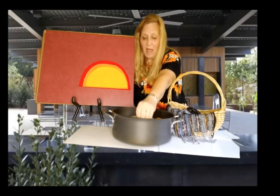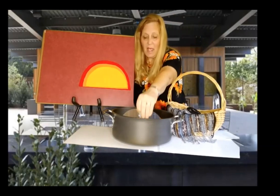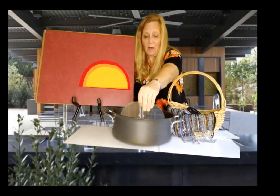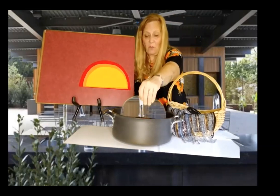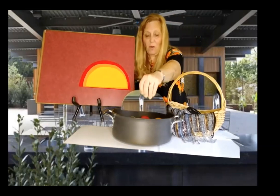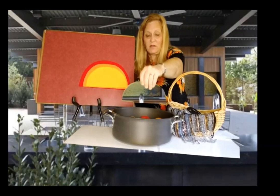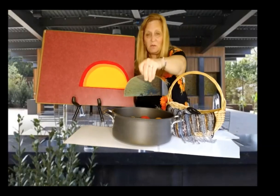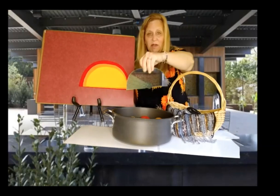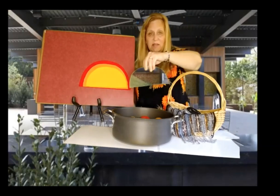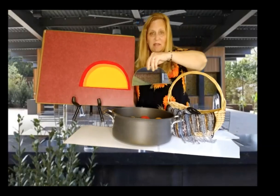And what do we see